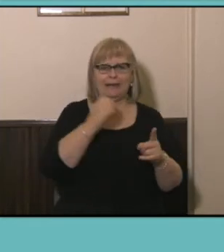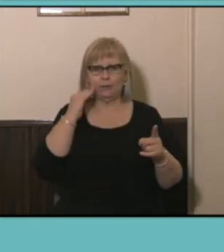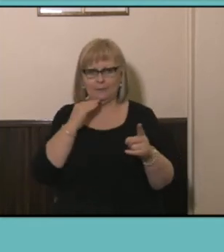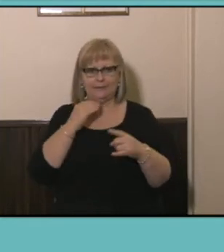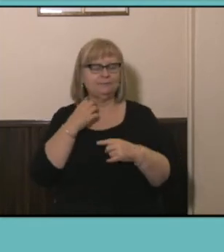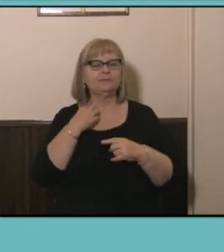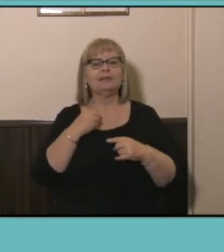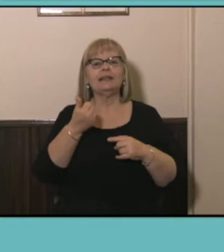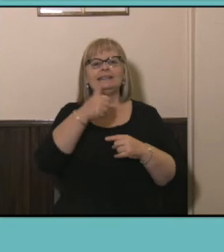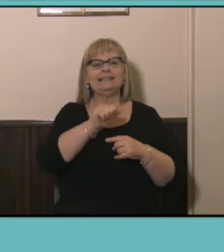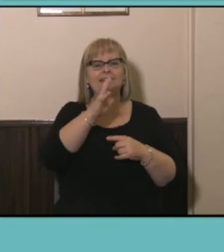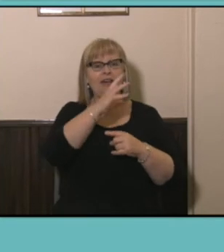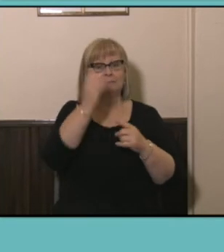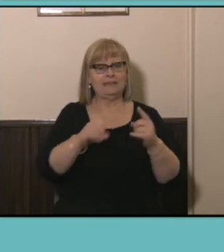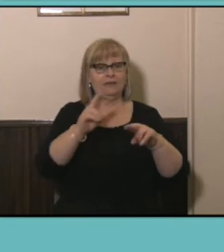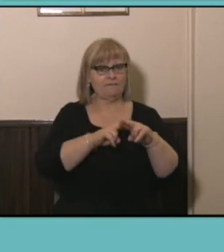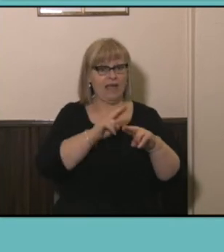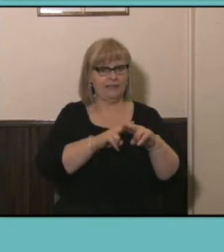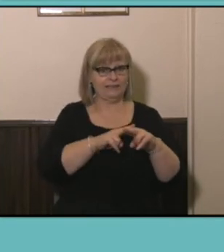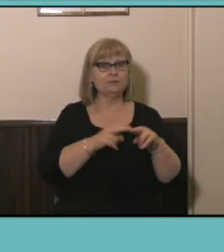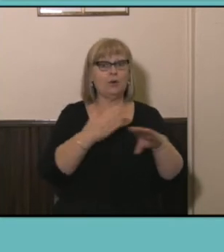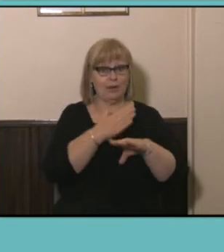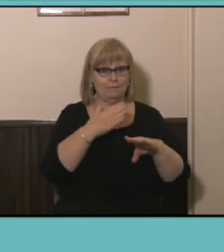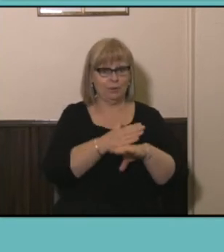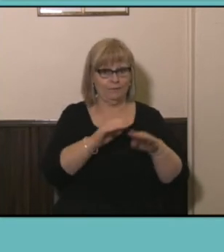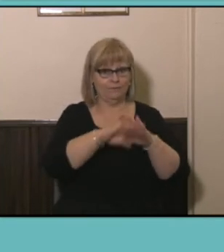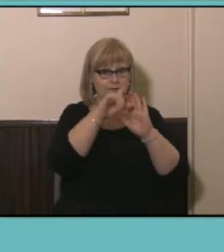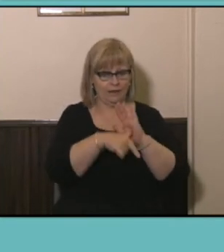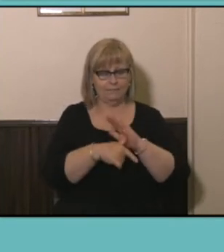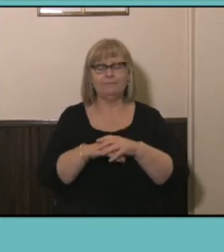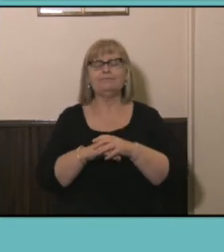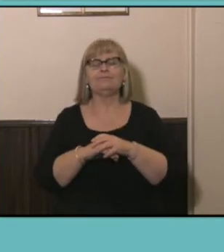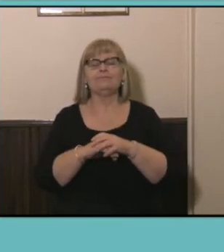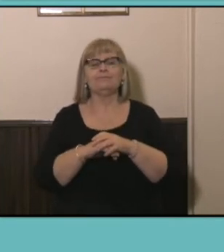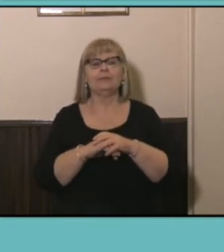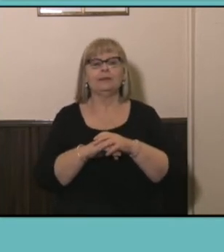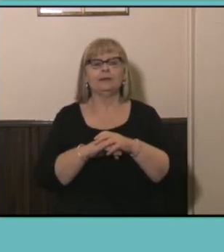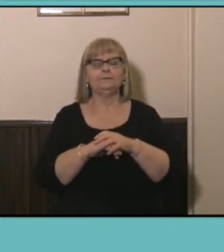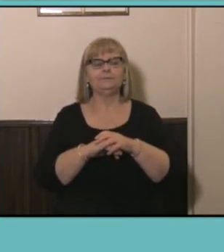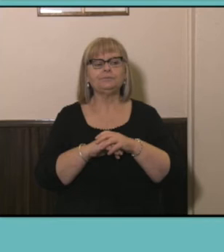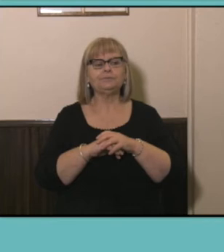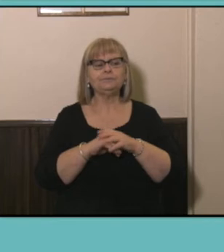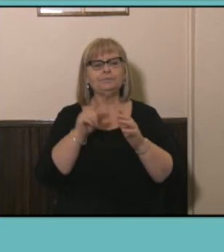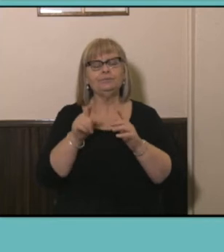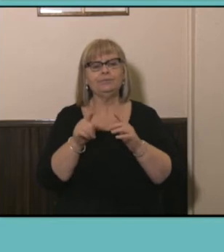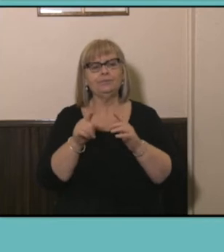Census were employed full-time, compared to just over half, so which